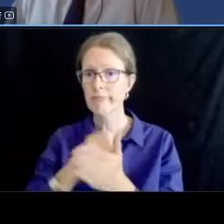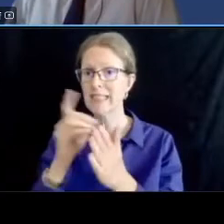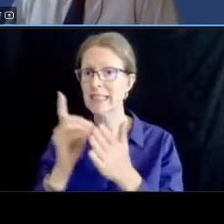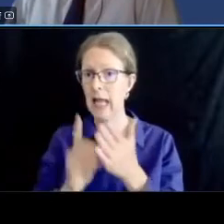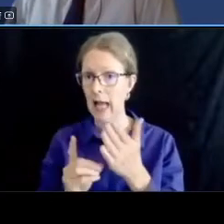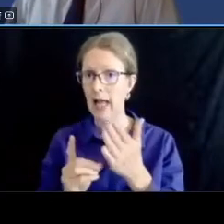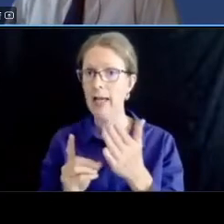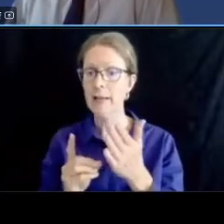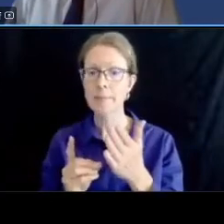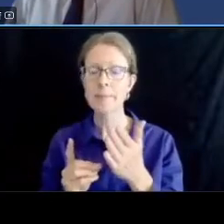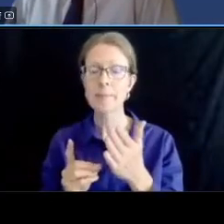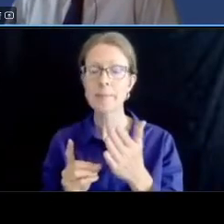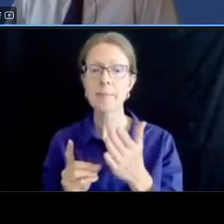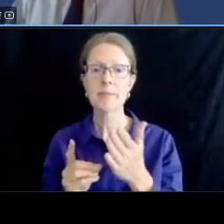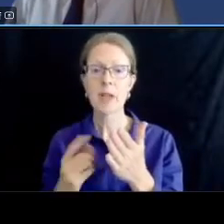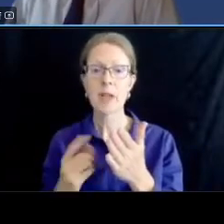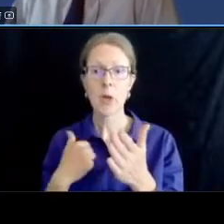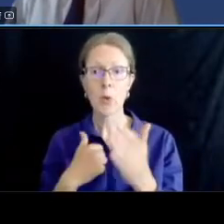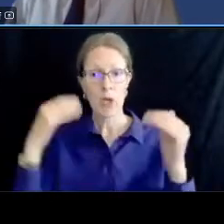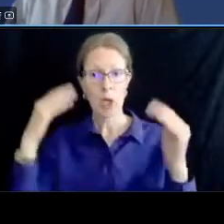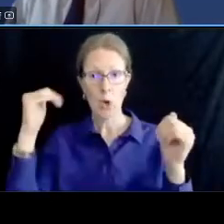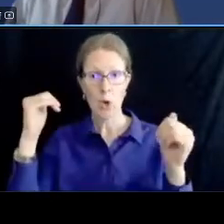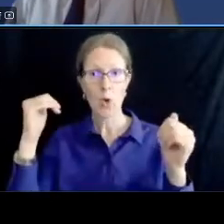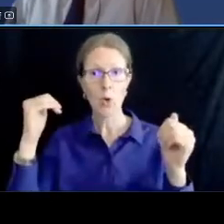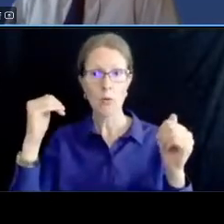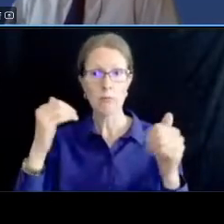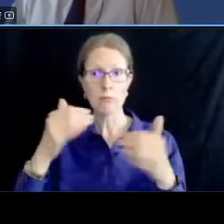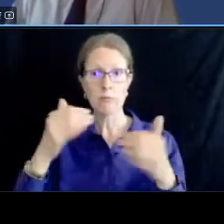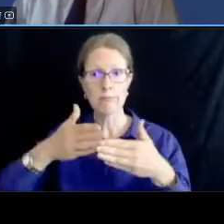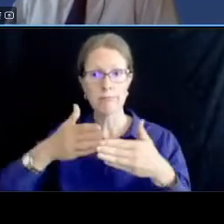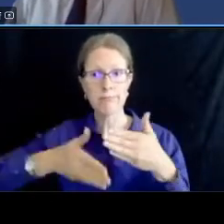to have the design performance complete and so that we can start design early winter